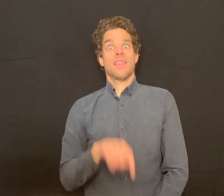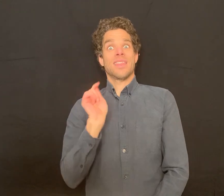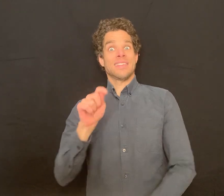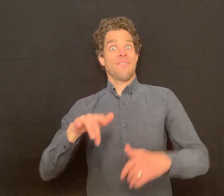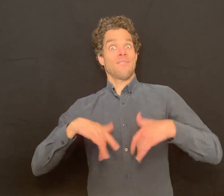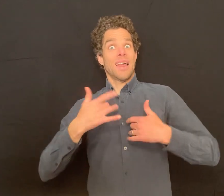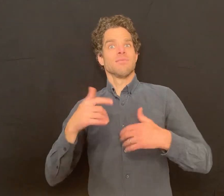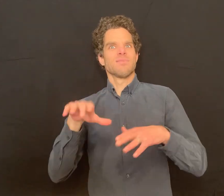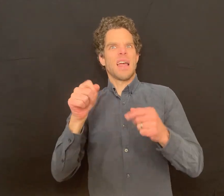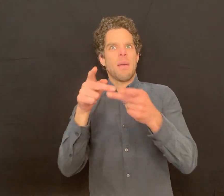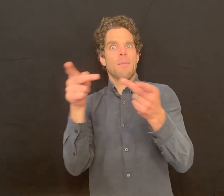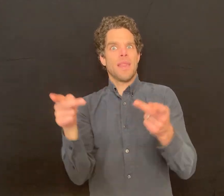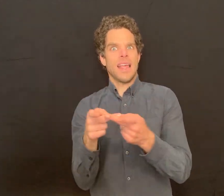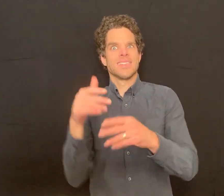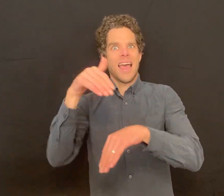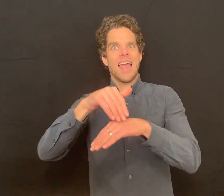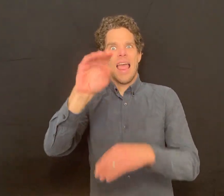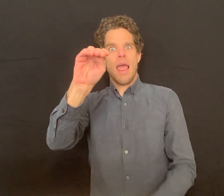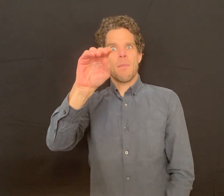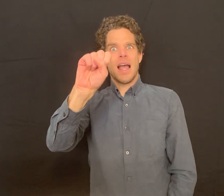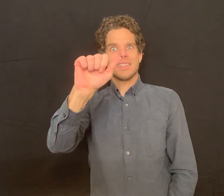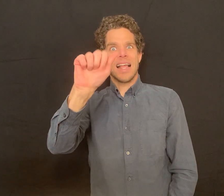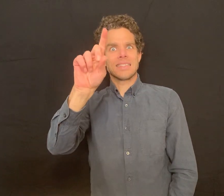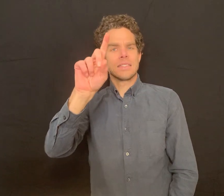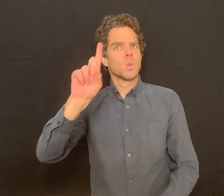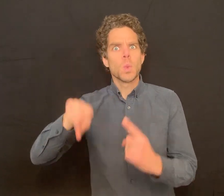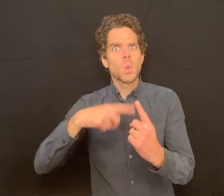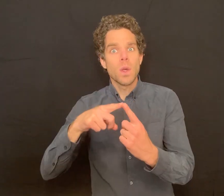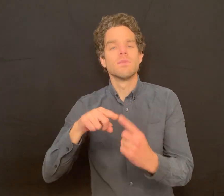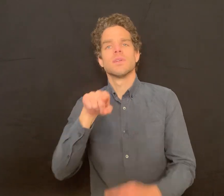This event will take place at the Minnesota State Academies for the Deaf on